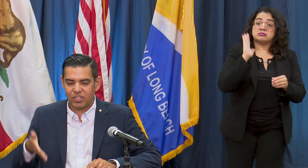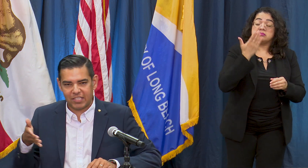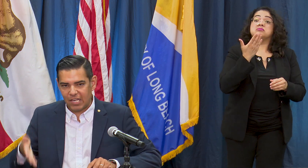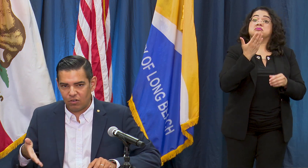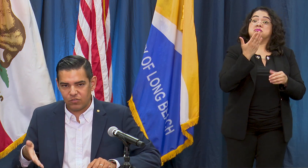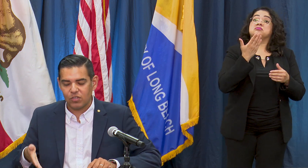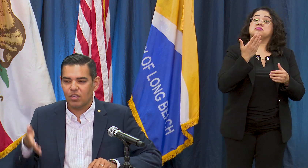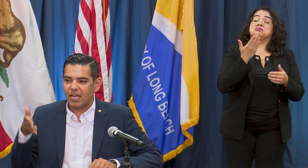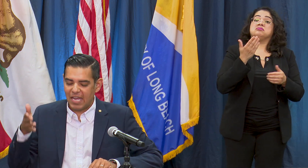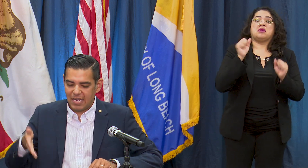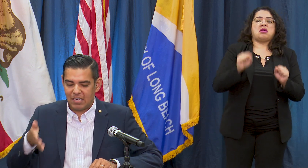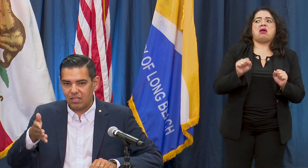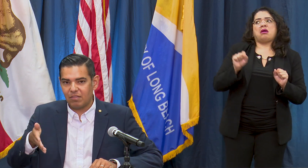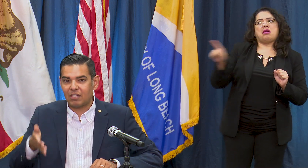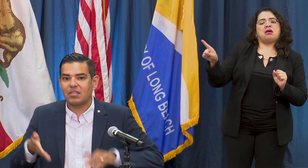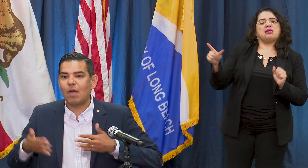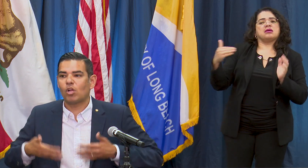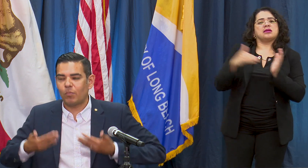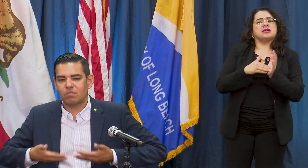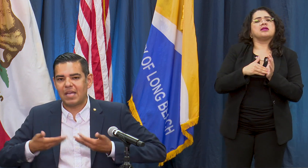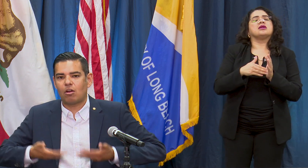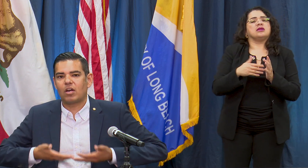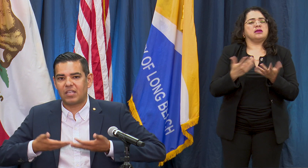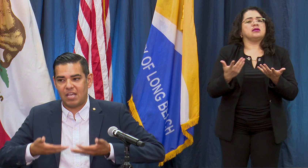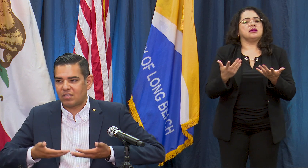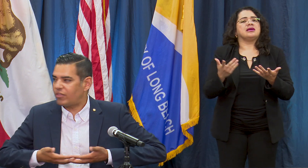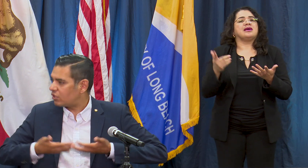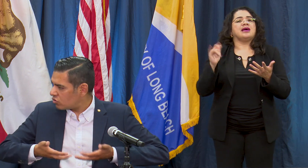indicators and then because that will help us make our case I think it's